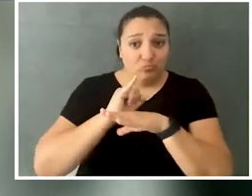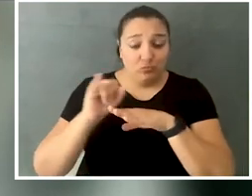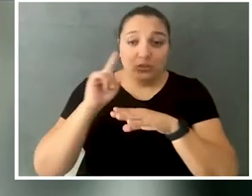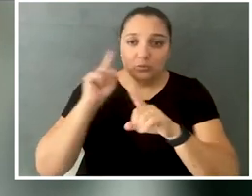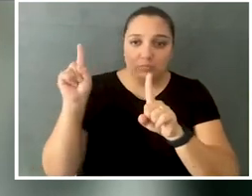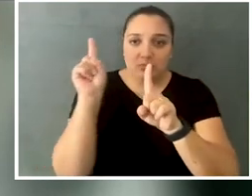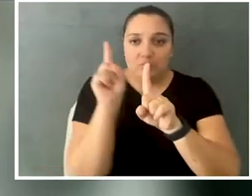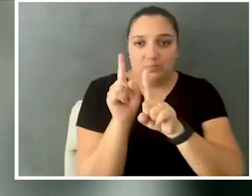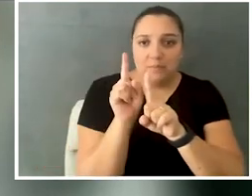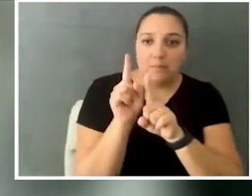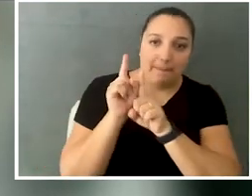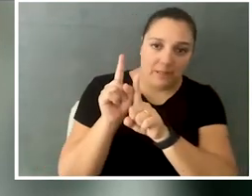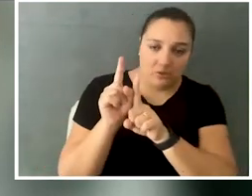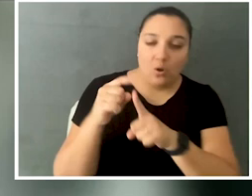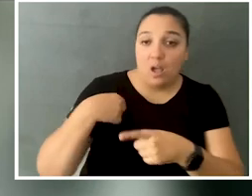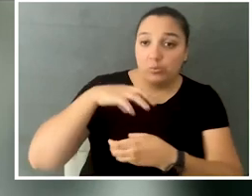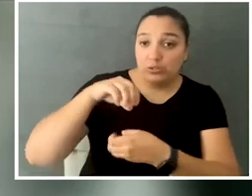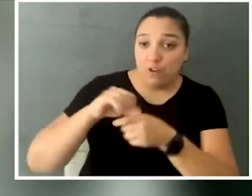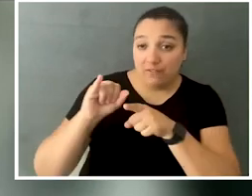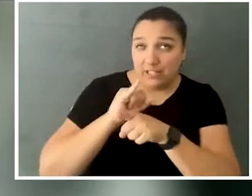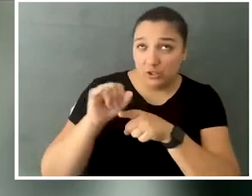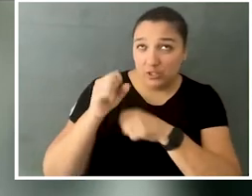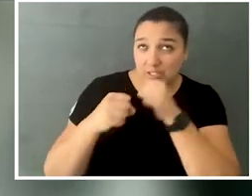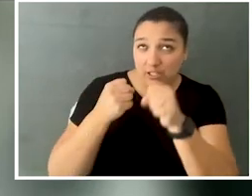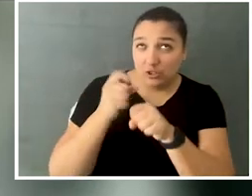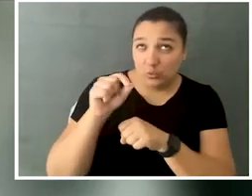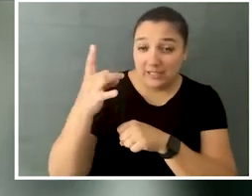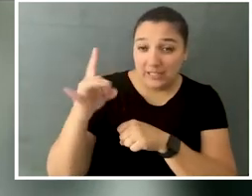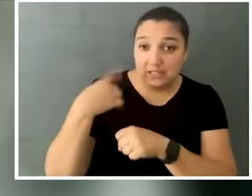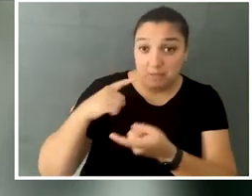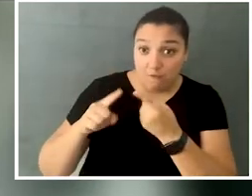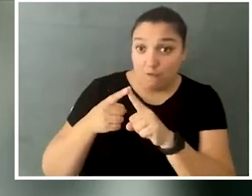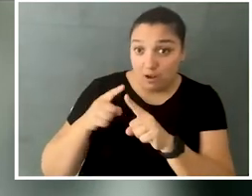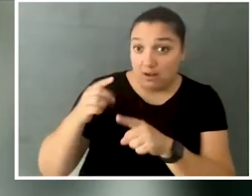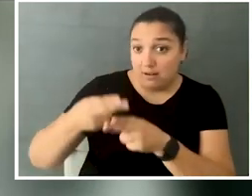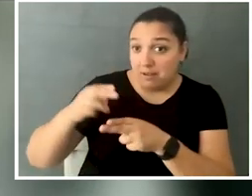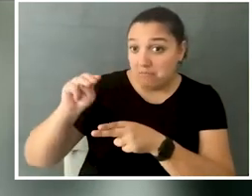and they match you with a mentor. I was an intern in 2018, and my friend Maria,